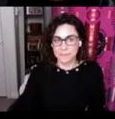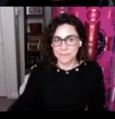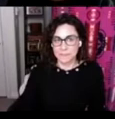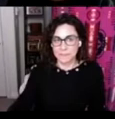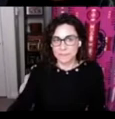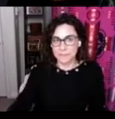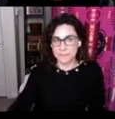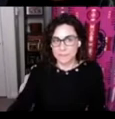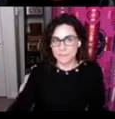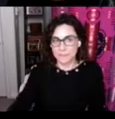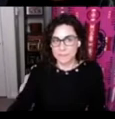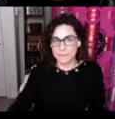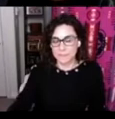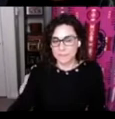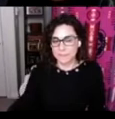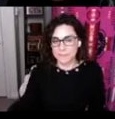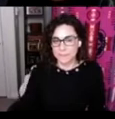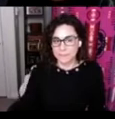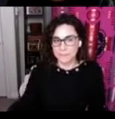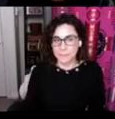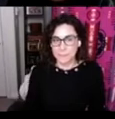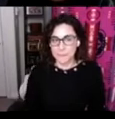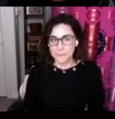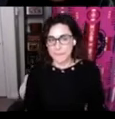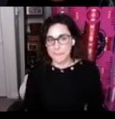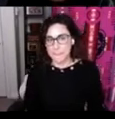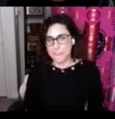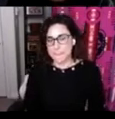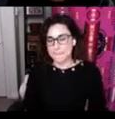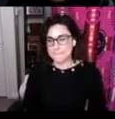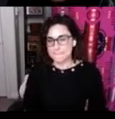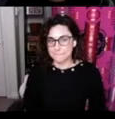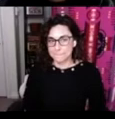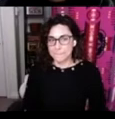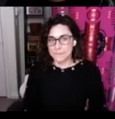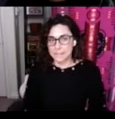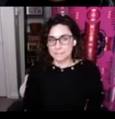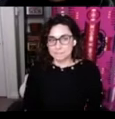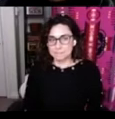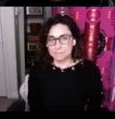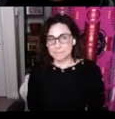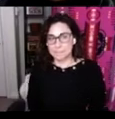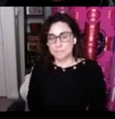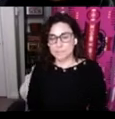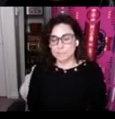I'm Callie Hill executive director at the Tsi Tyónnheht Onkwawén:na Language and Cultural Centre in Tyendinaga